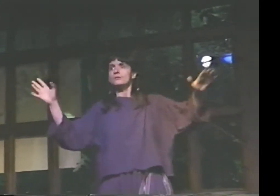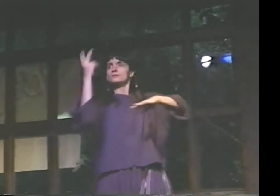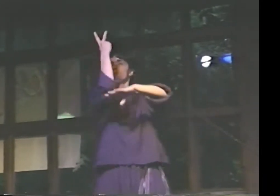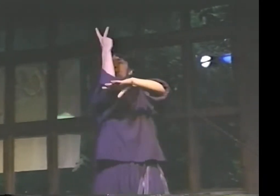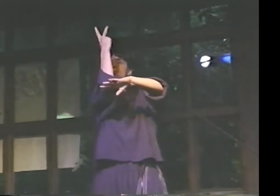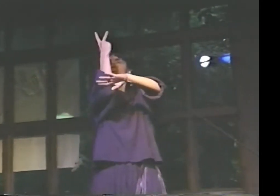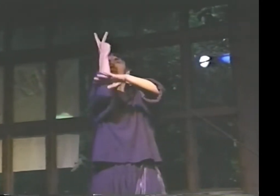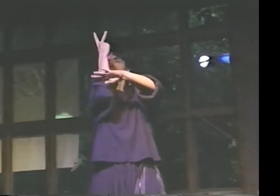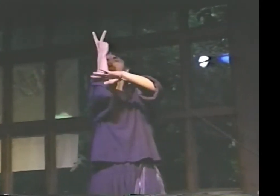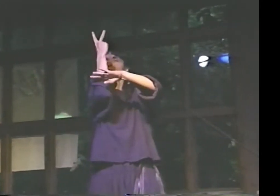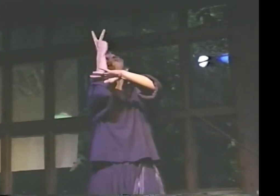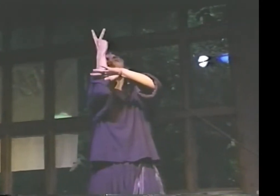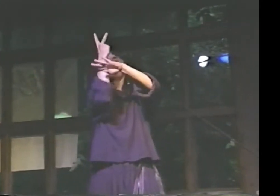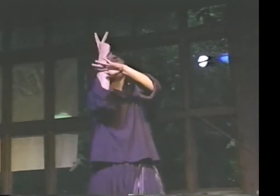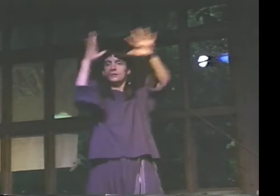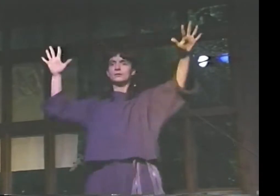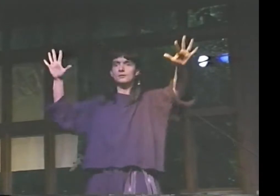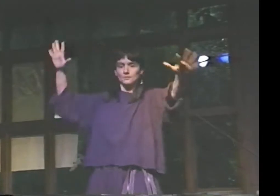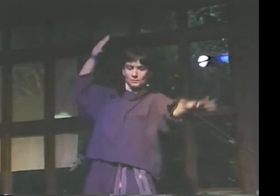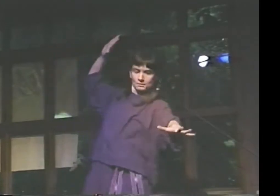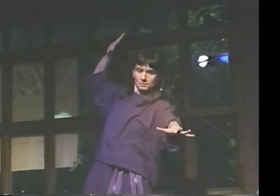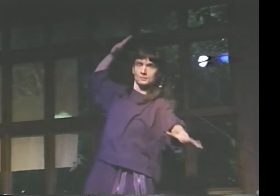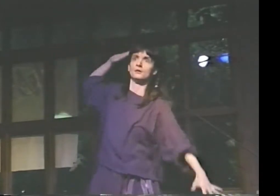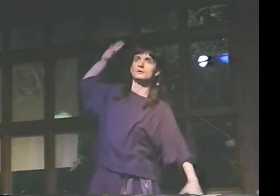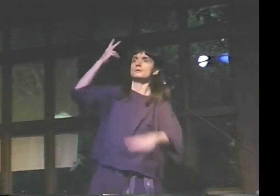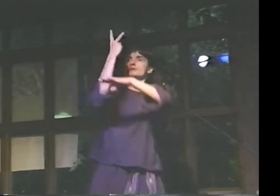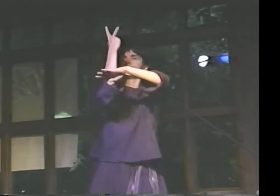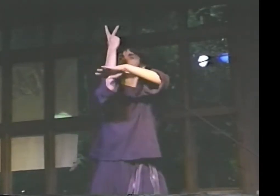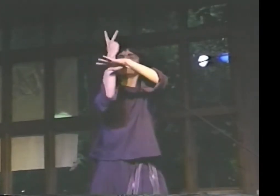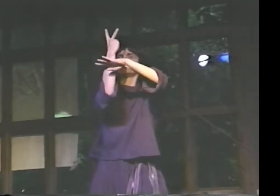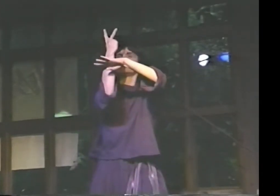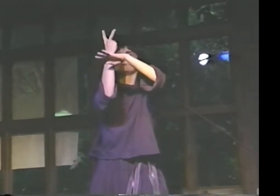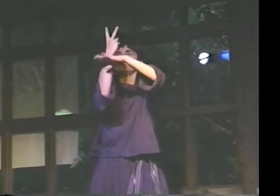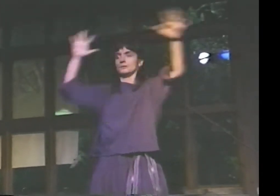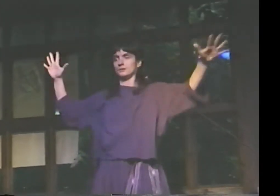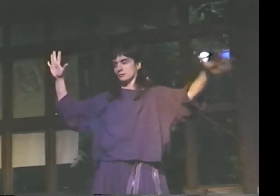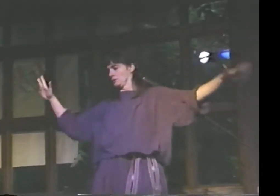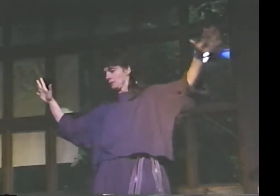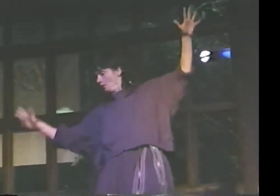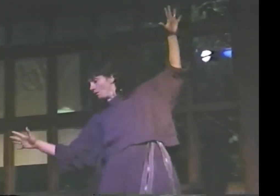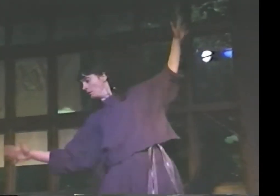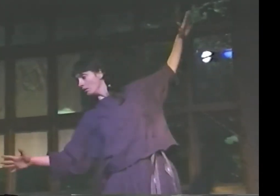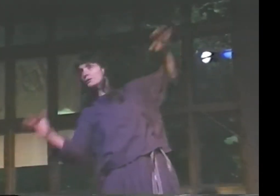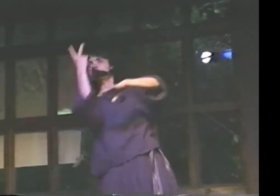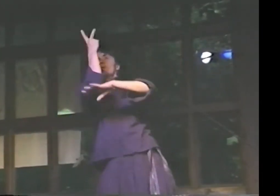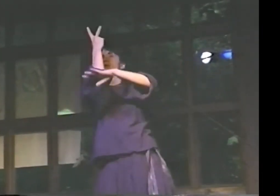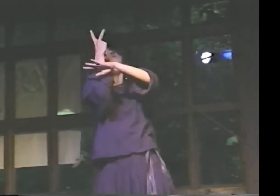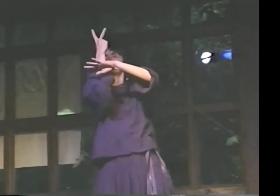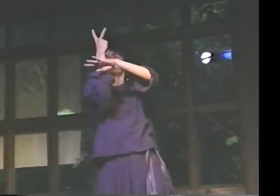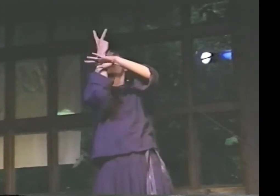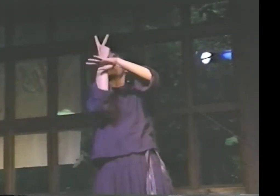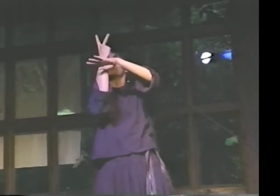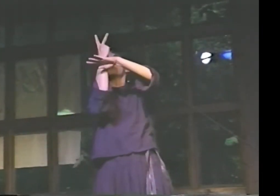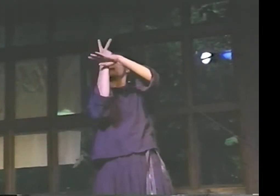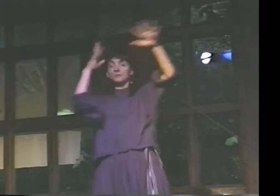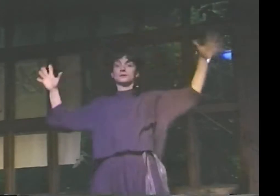THE LADDER IS CONSUMED RUNG BY RUNG. "NO. NO. I WON'T BE SUCKED DOWN.